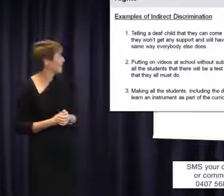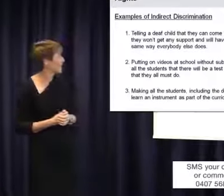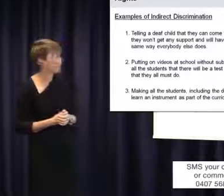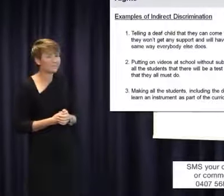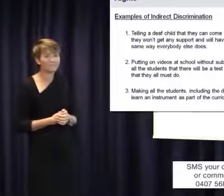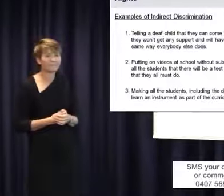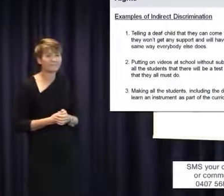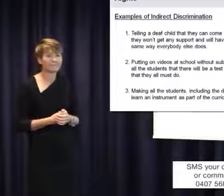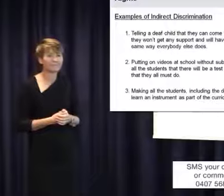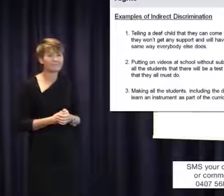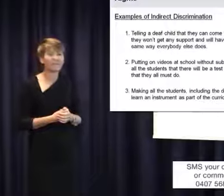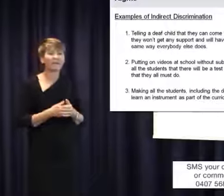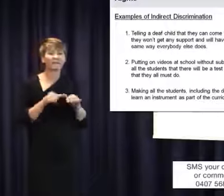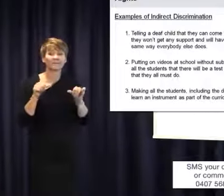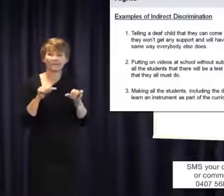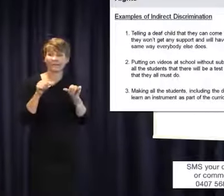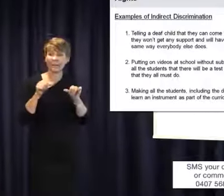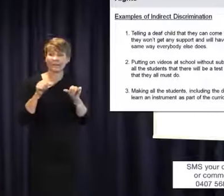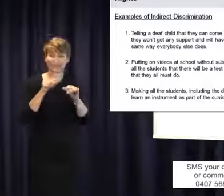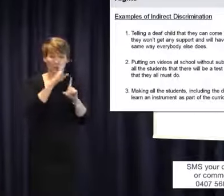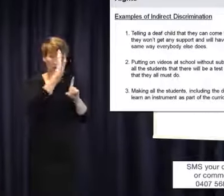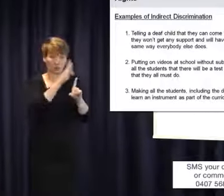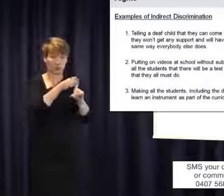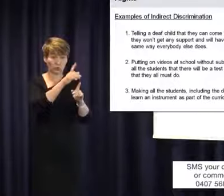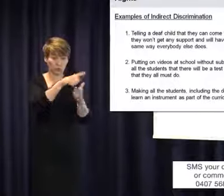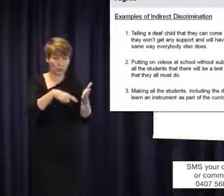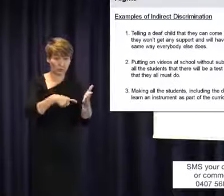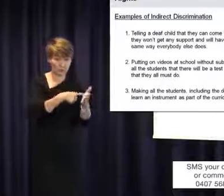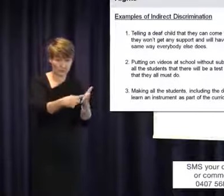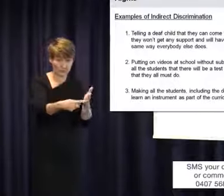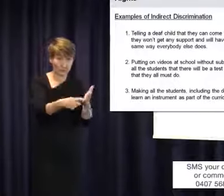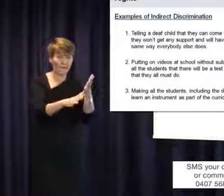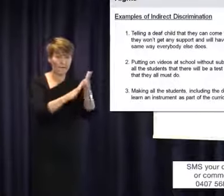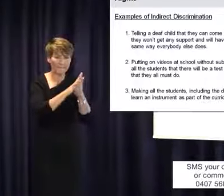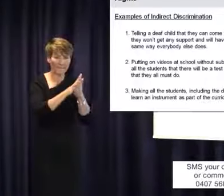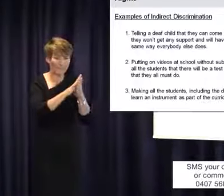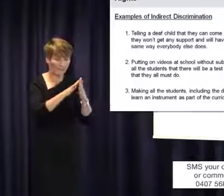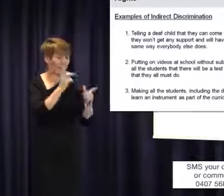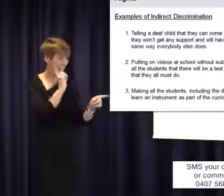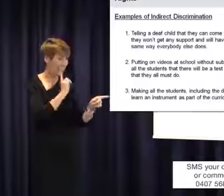is a bit different. So if direct discrimination is treating someone differently because of